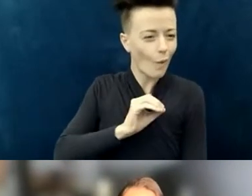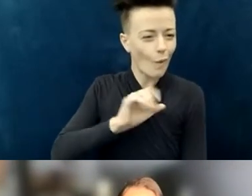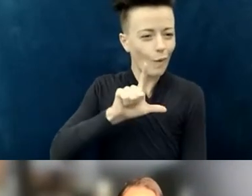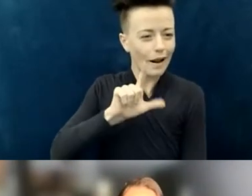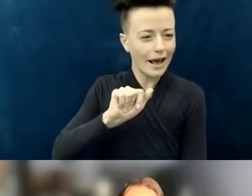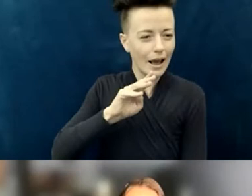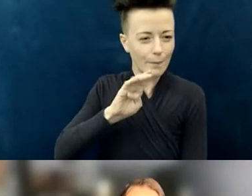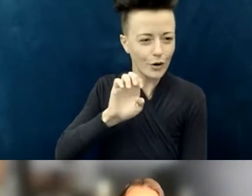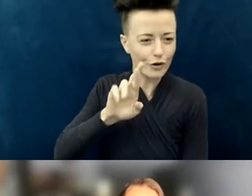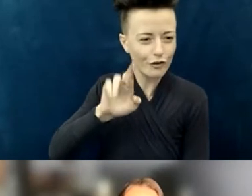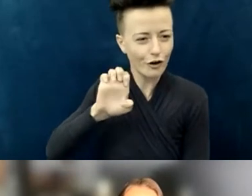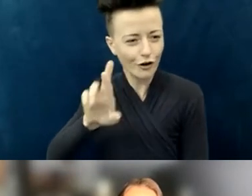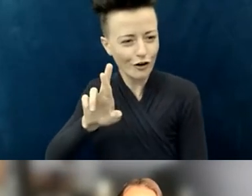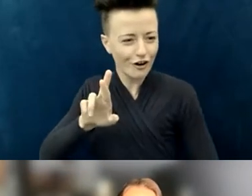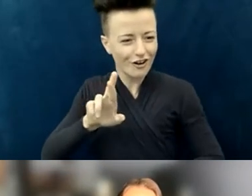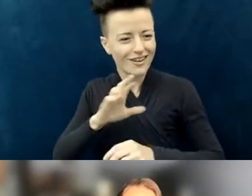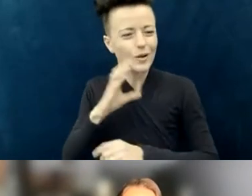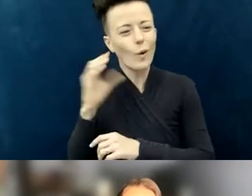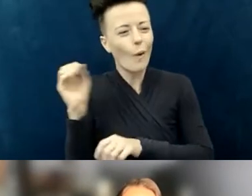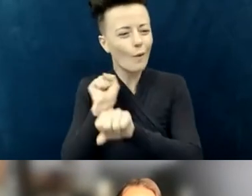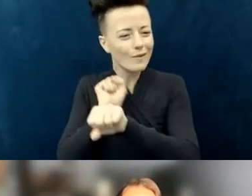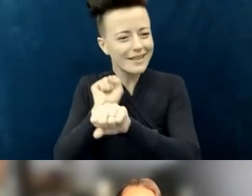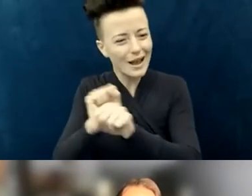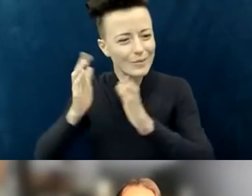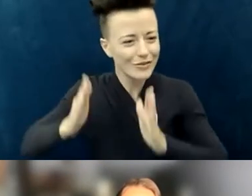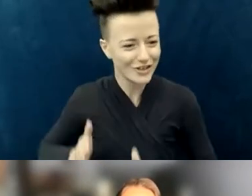There's a boring, blue background behind me.